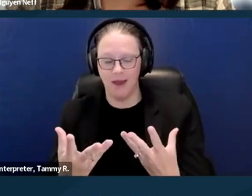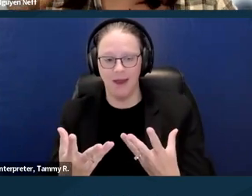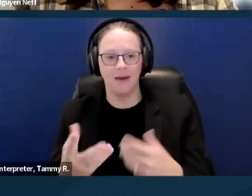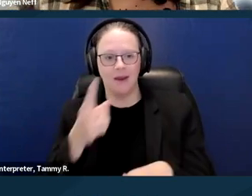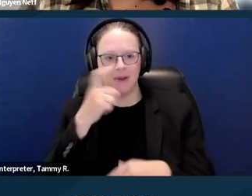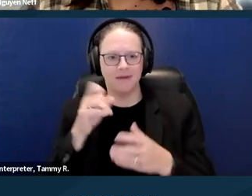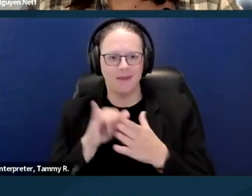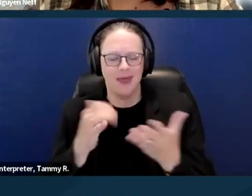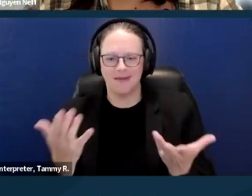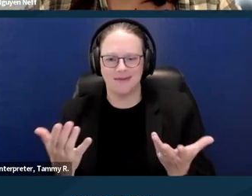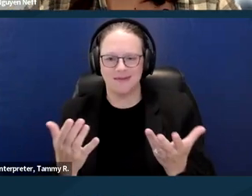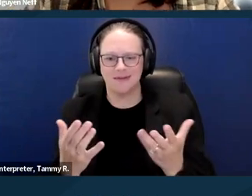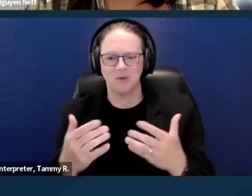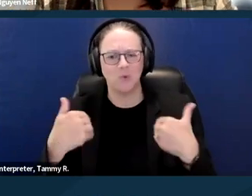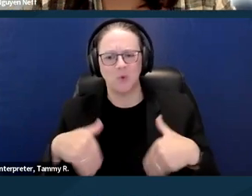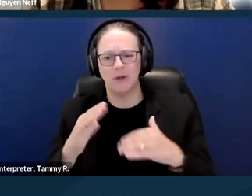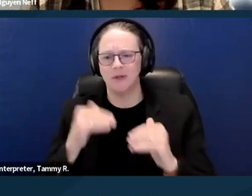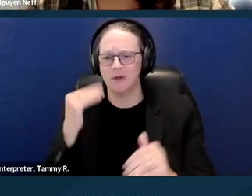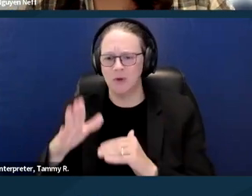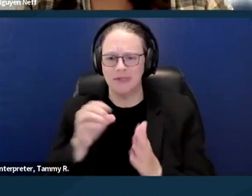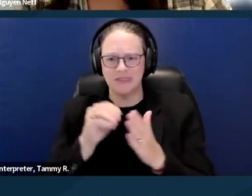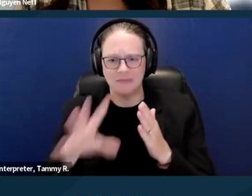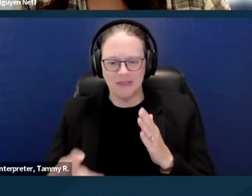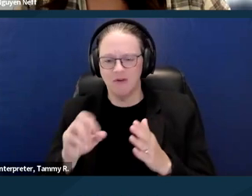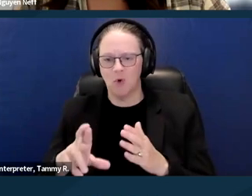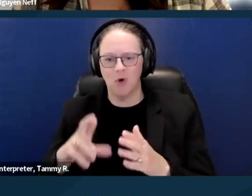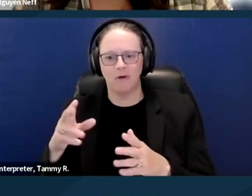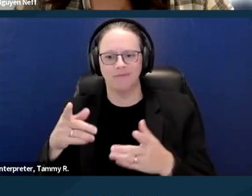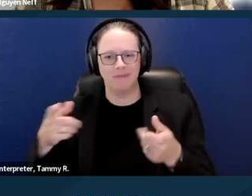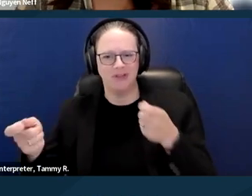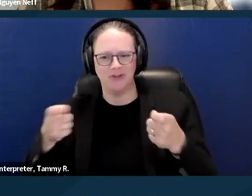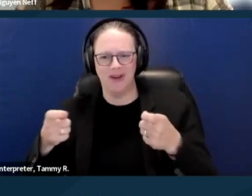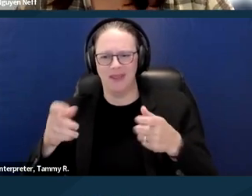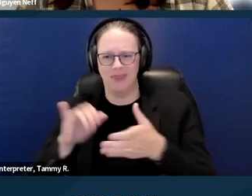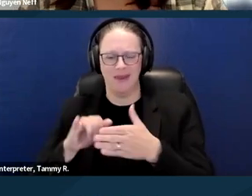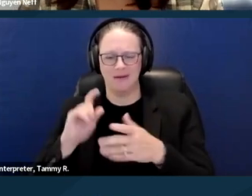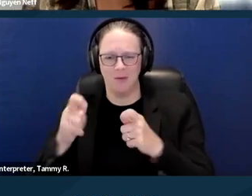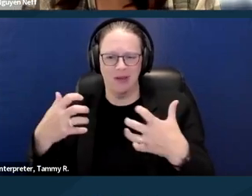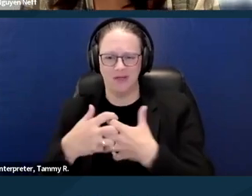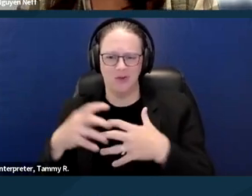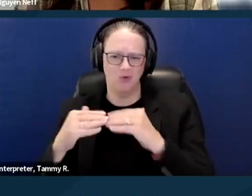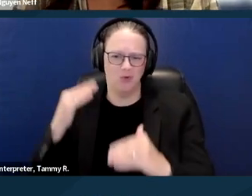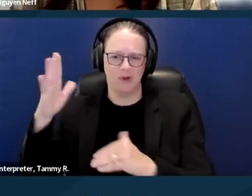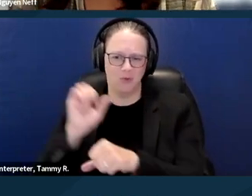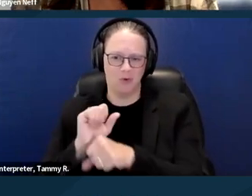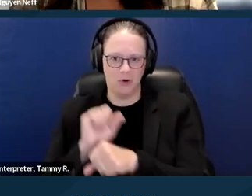or administrative burden. So that is also fairly fact specific.